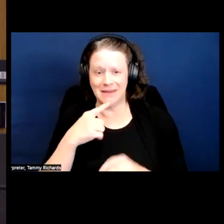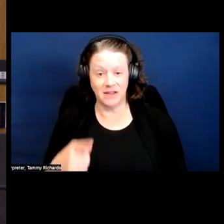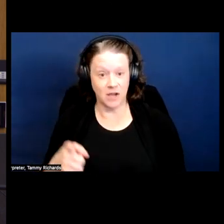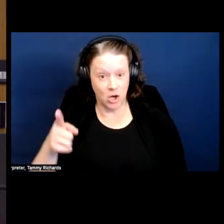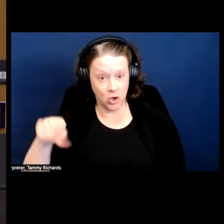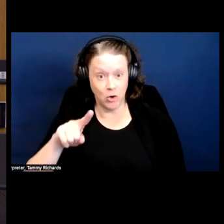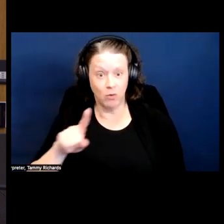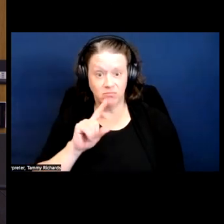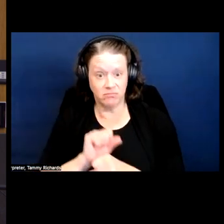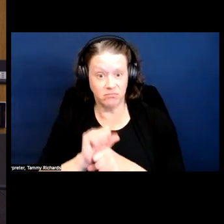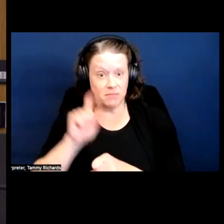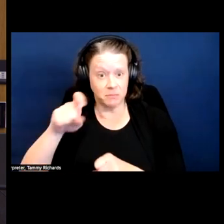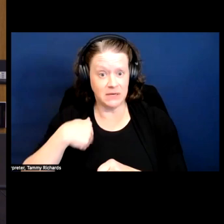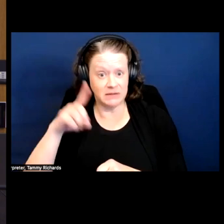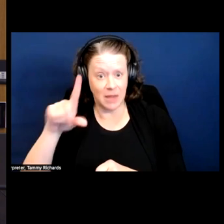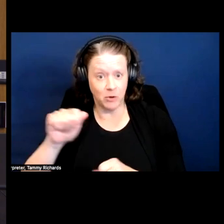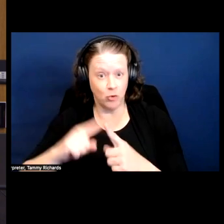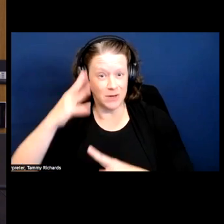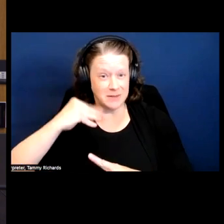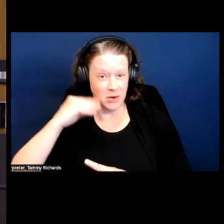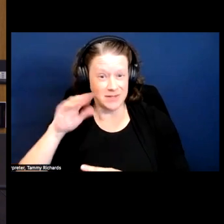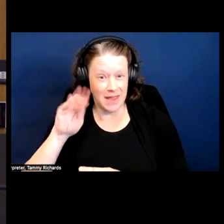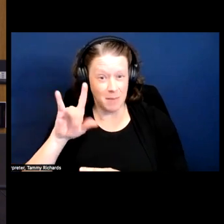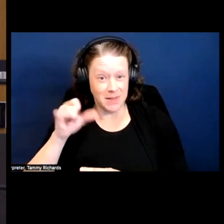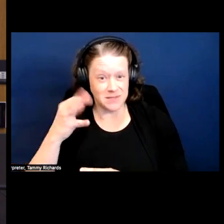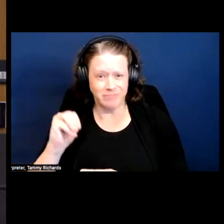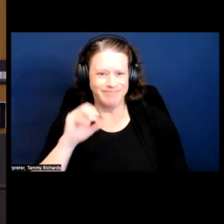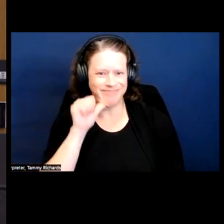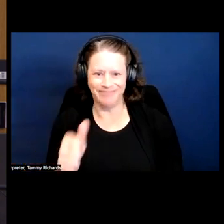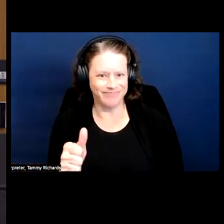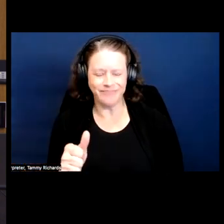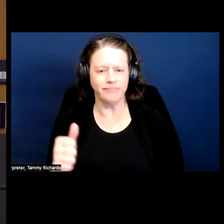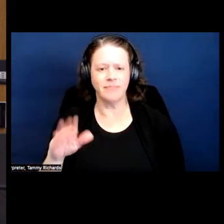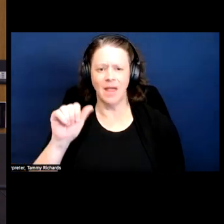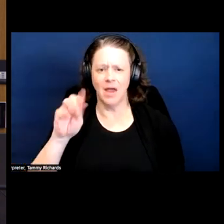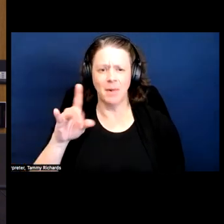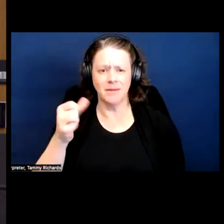And that's where I think analogies fail, is that we know that ableism can be used against